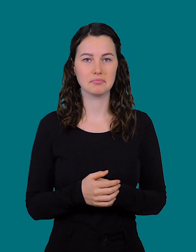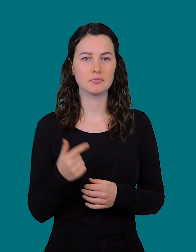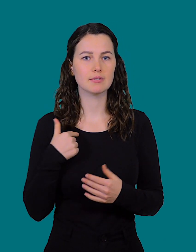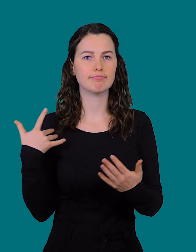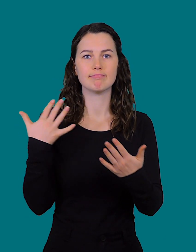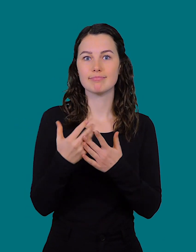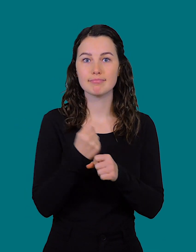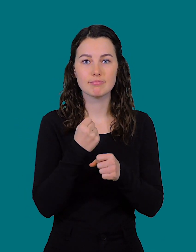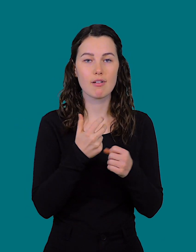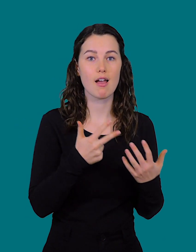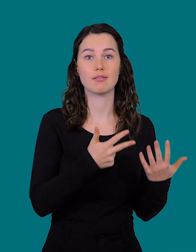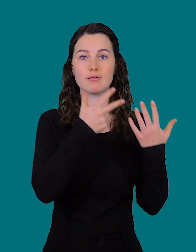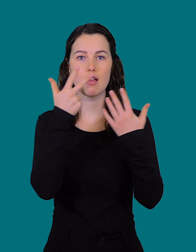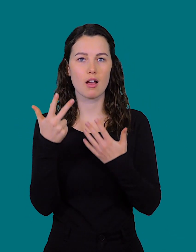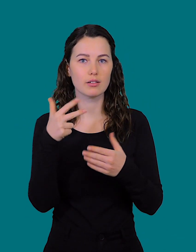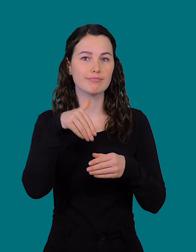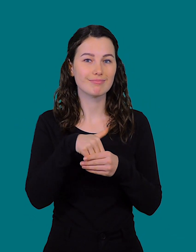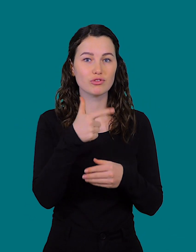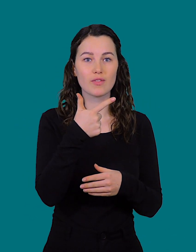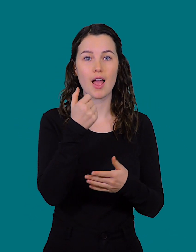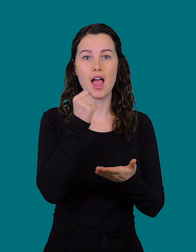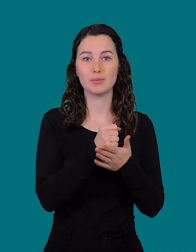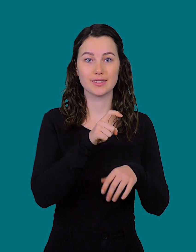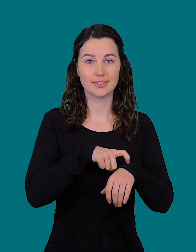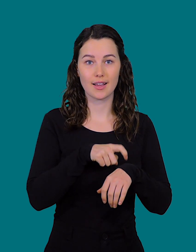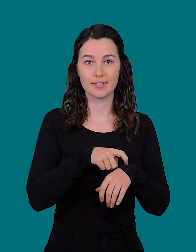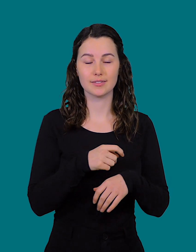She has been working for 8 years, which includes two electoral periods.